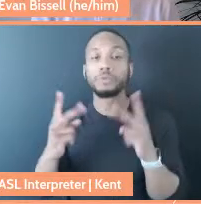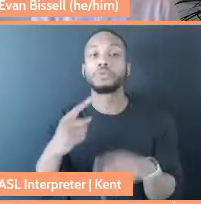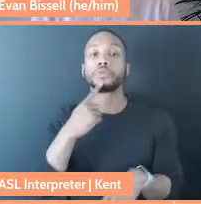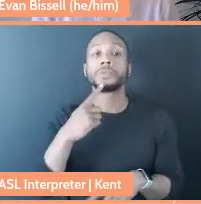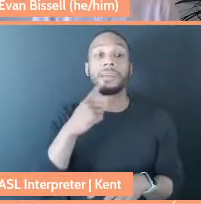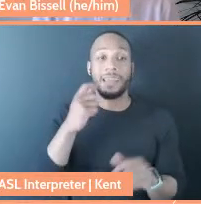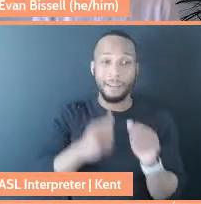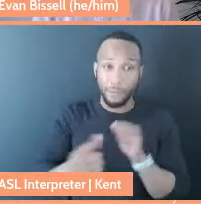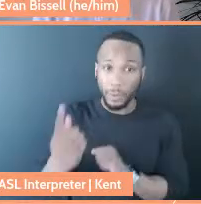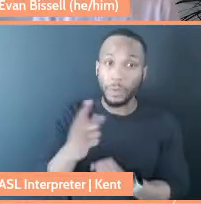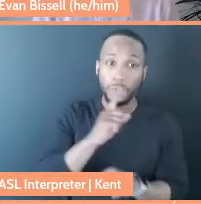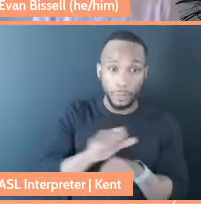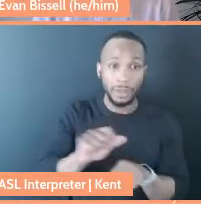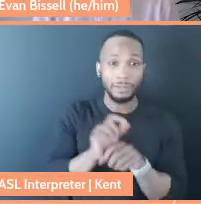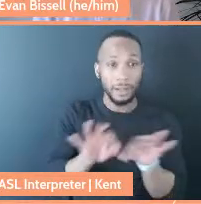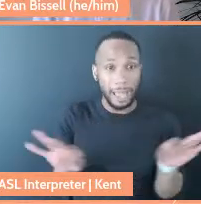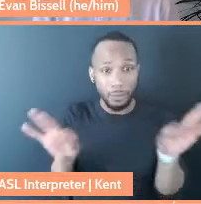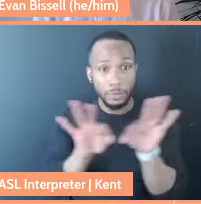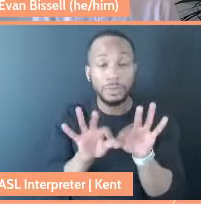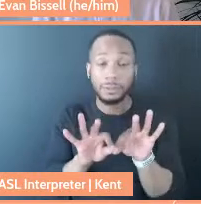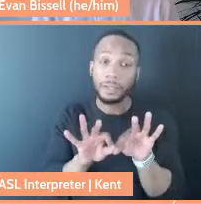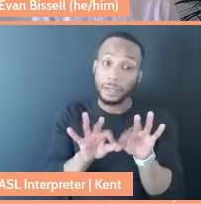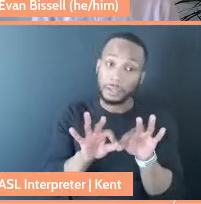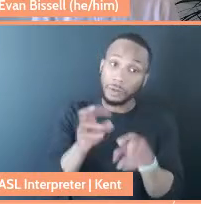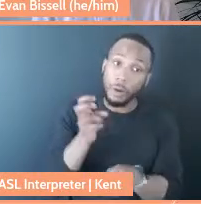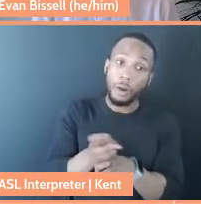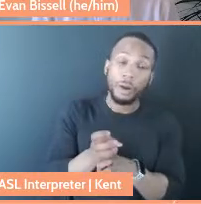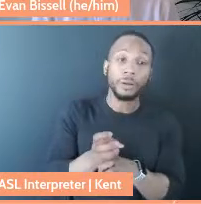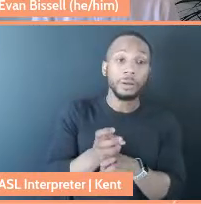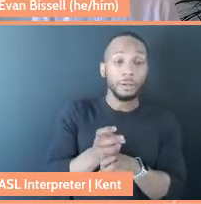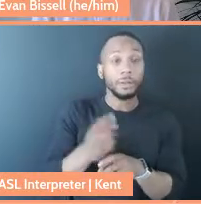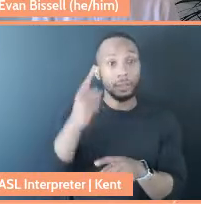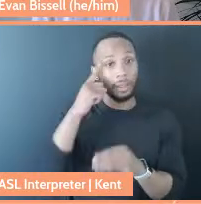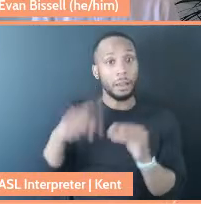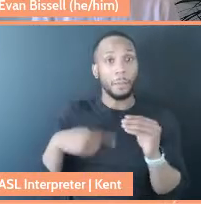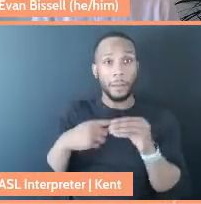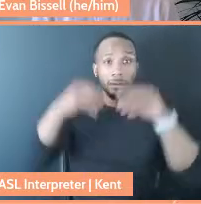counts. And it's tricky. And we can think about it in terms of top-down, but it's also horizontal.